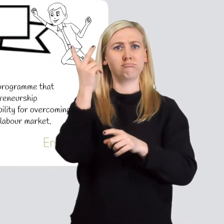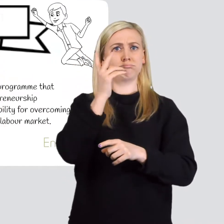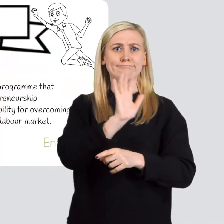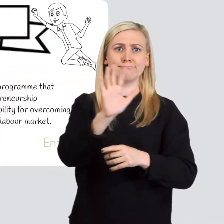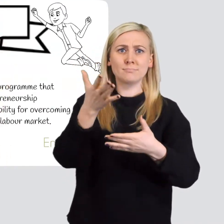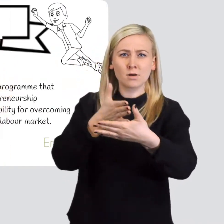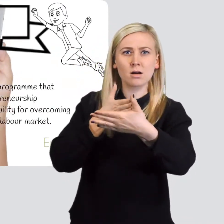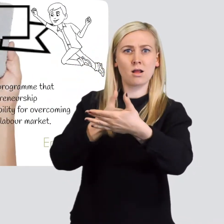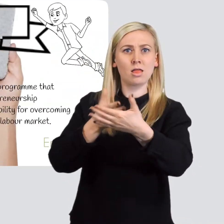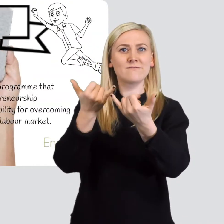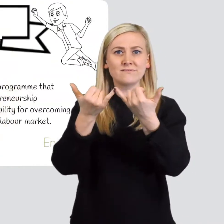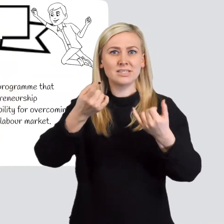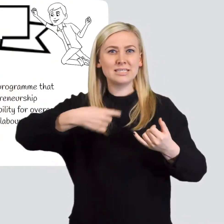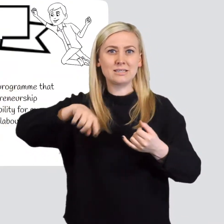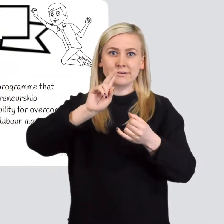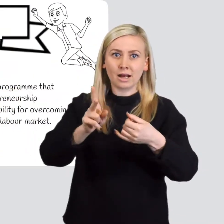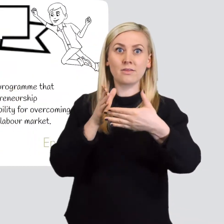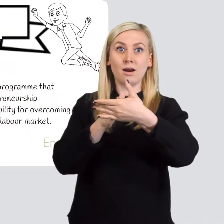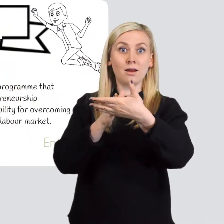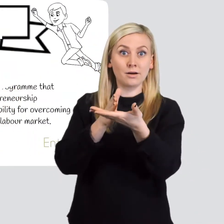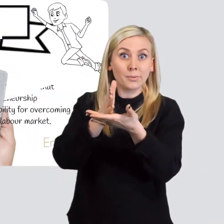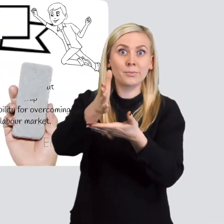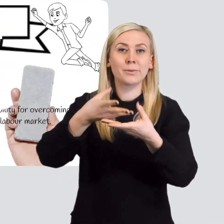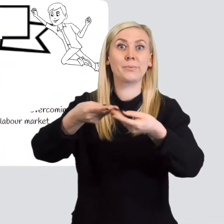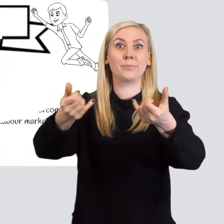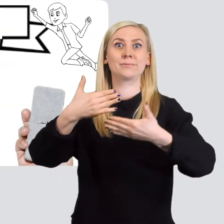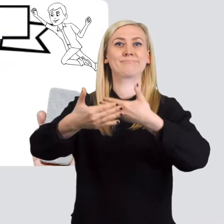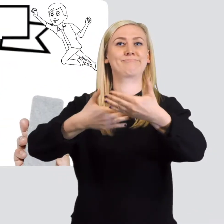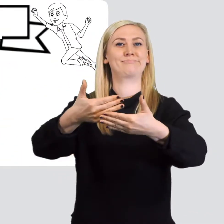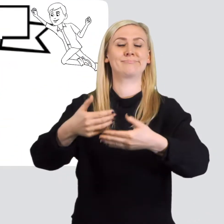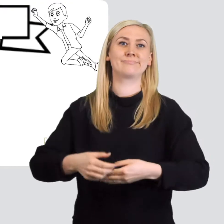for overcoming the barriers the group faces on the labour market.